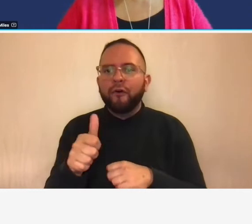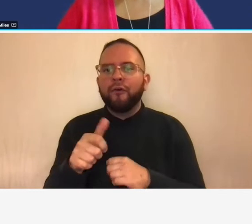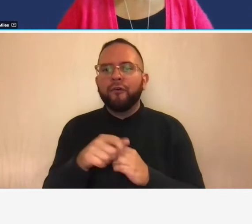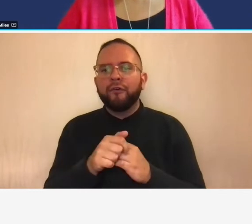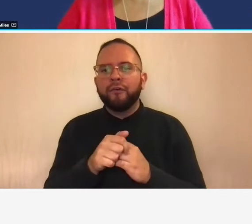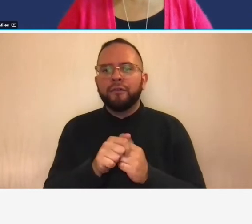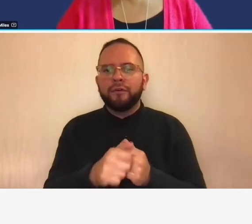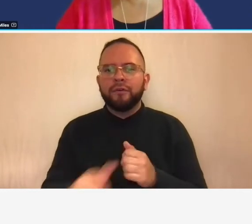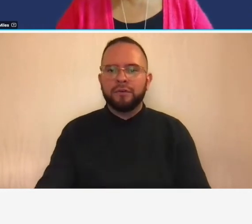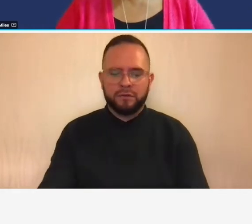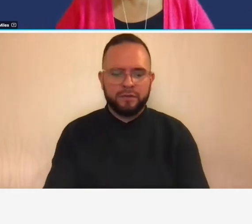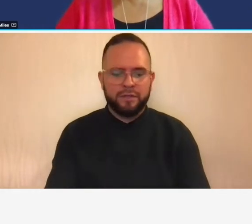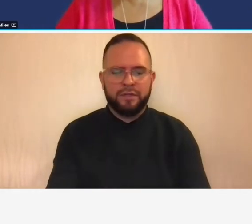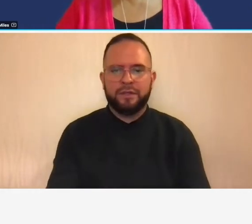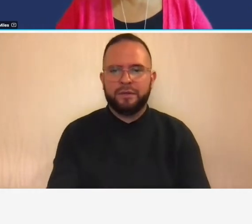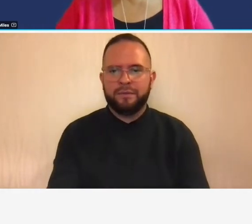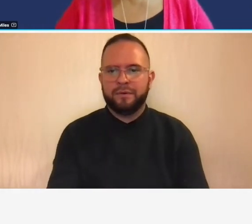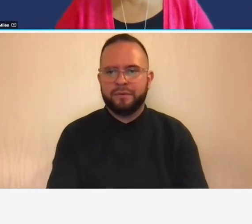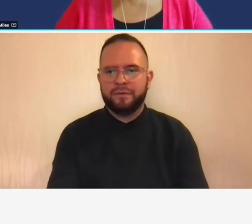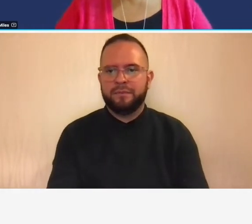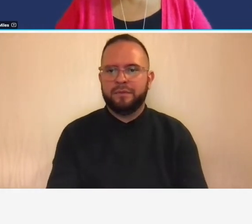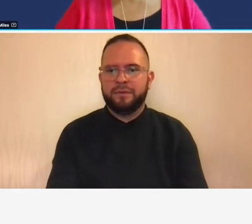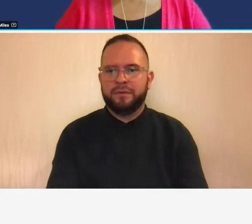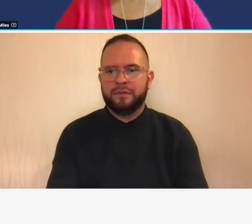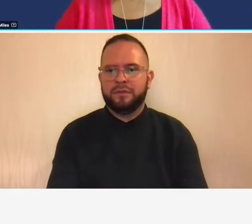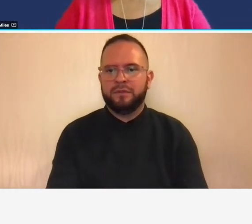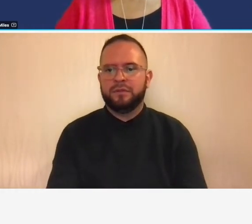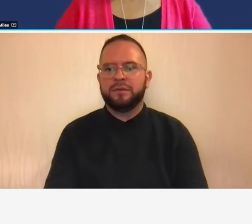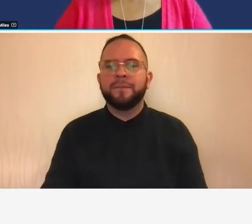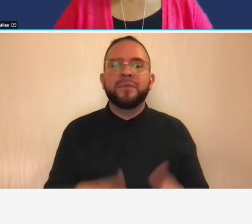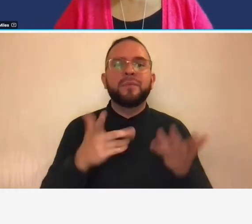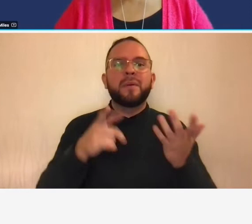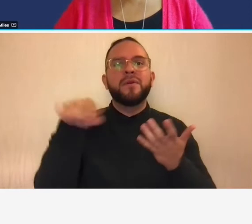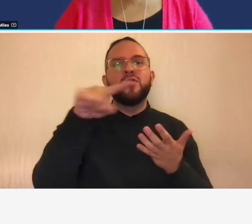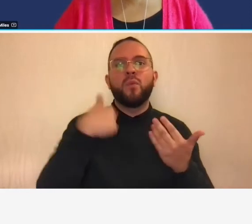have because i know some of you let's say some of you have lump sum contracts and so basically